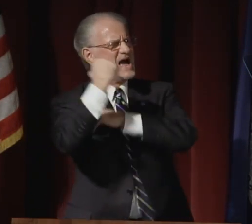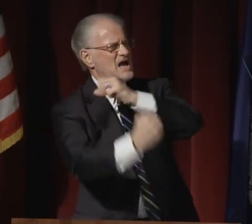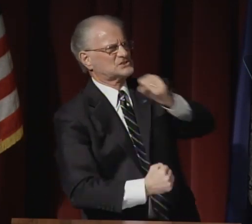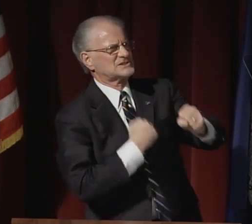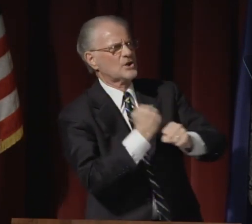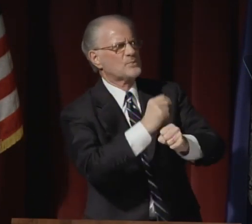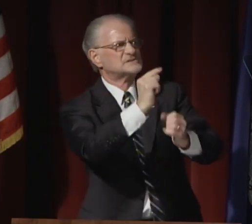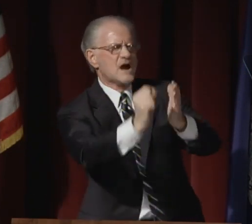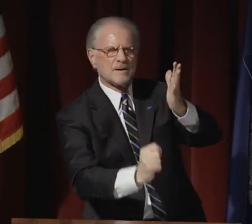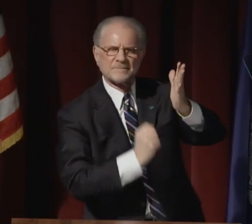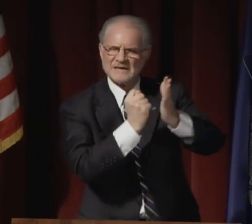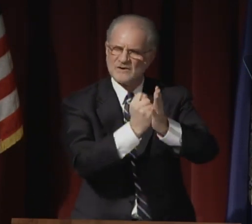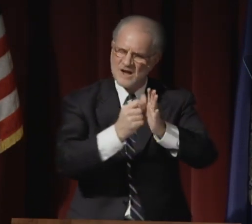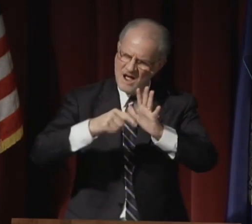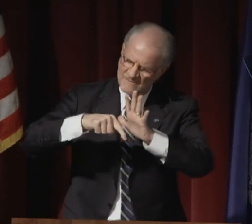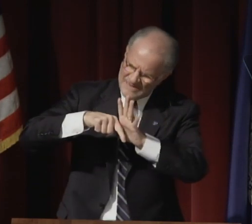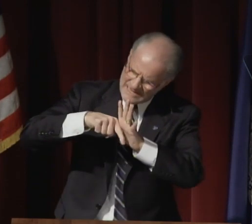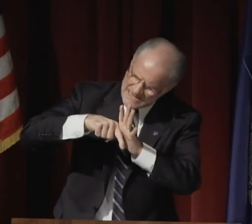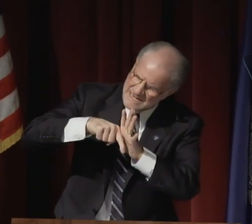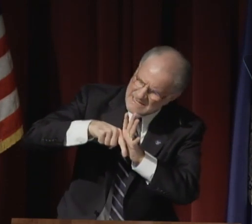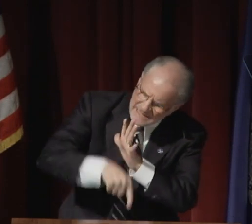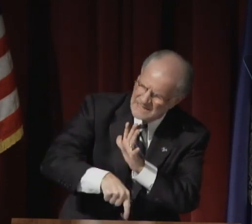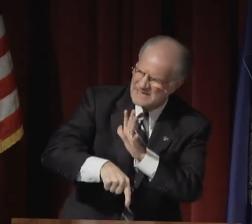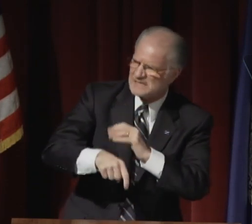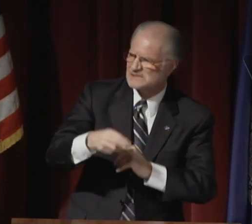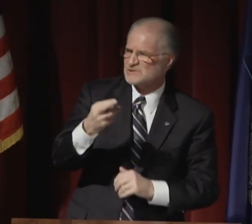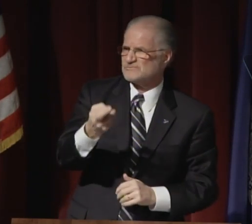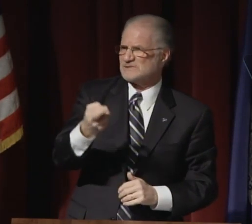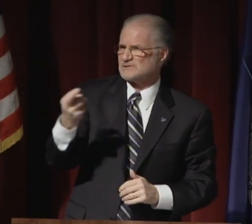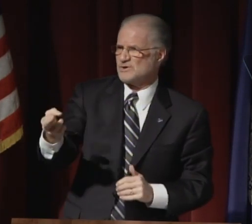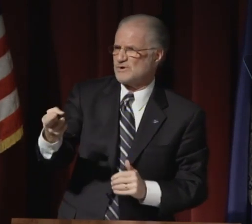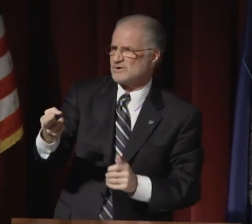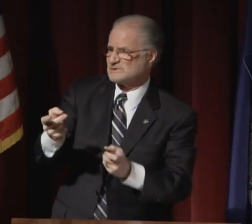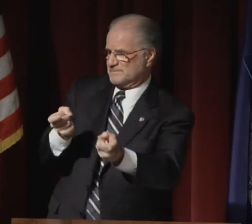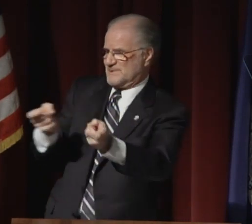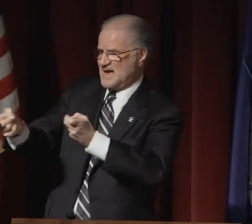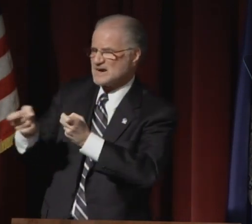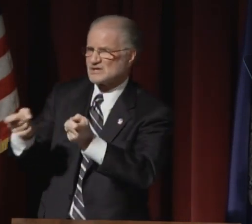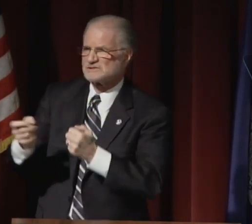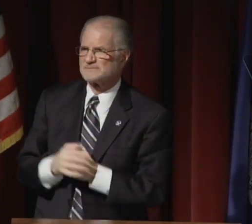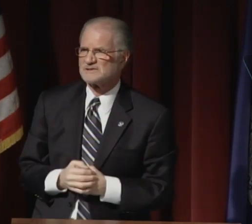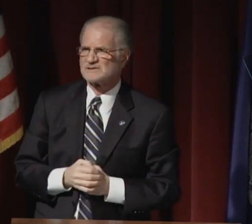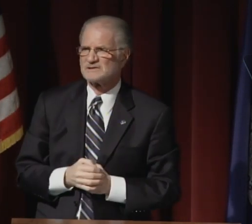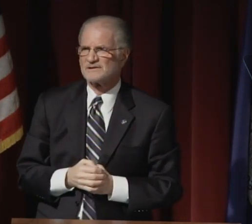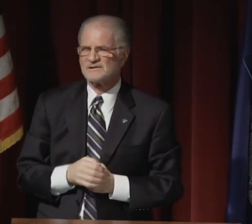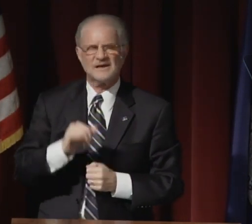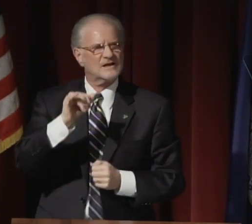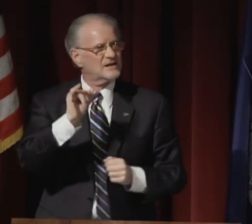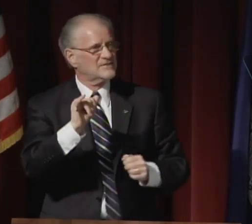Last year was a period of intense resource management.